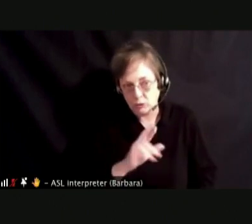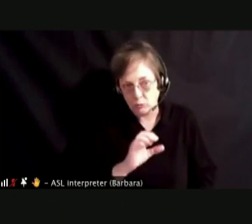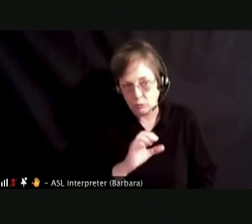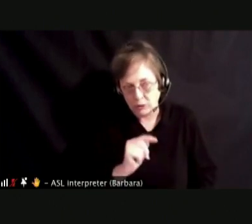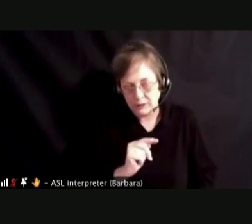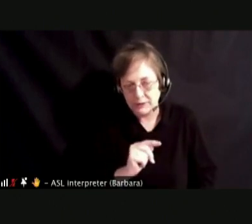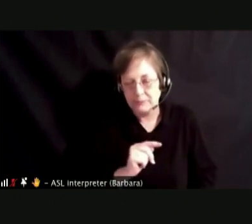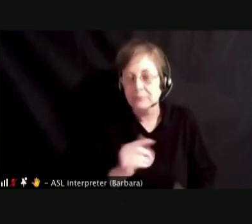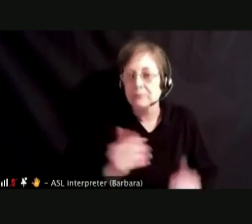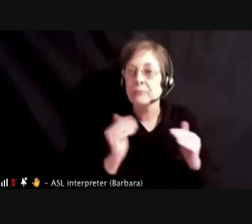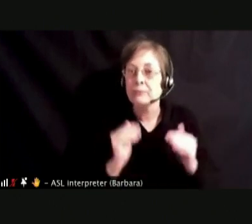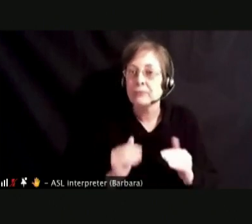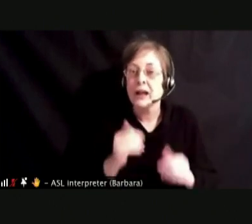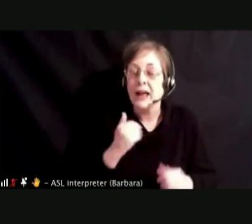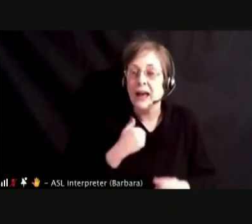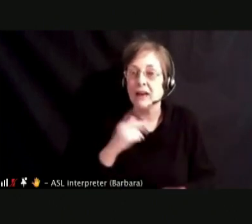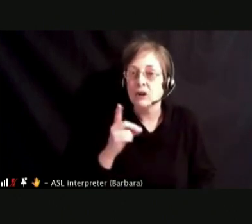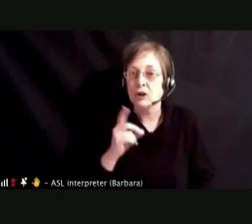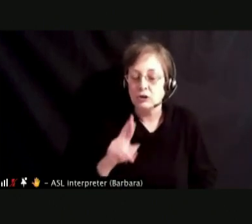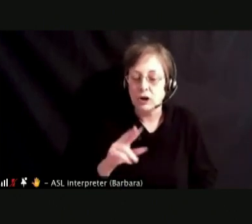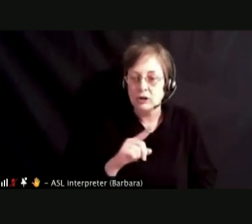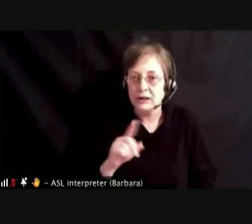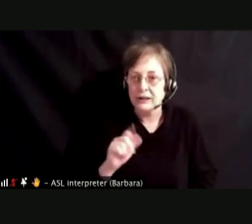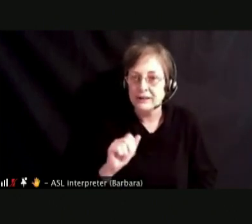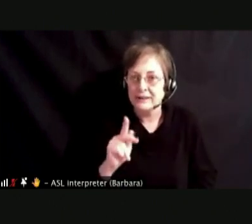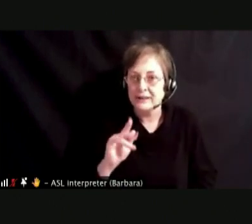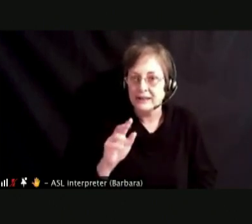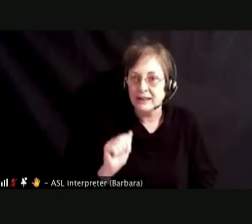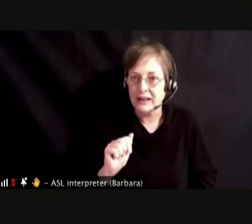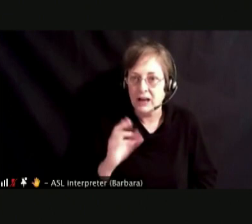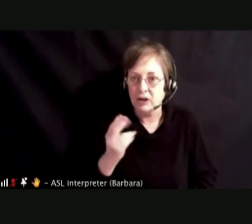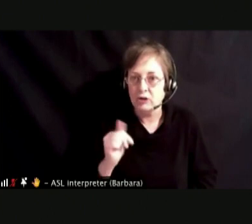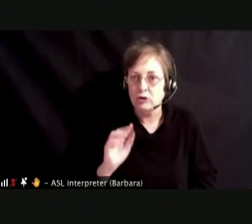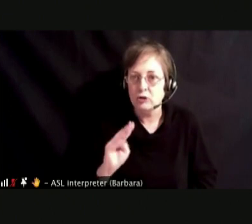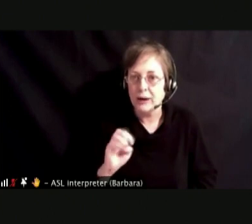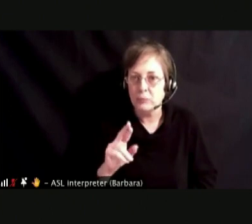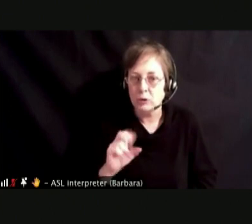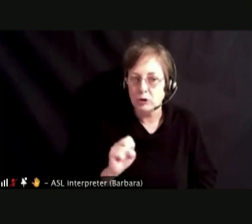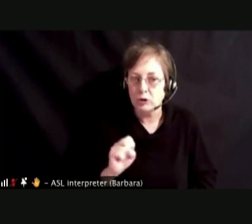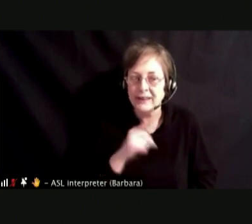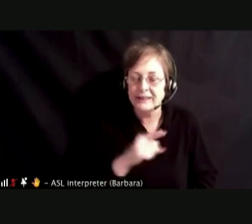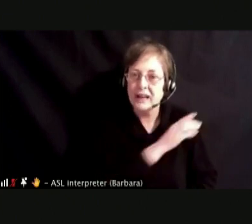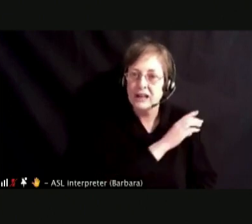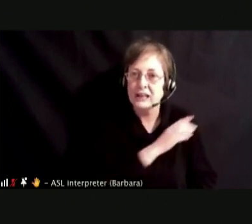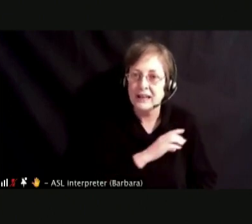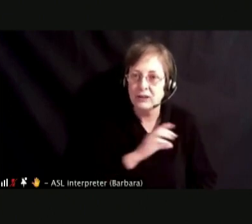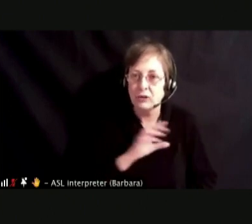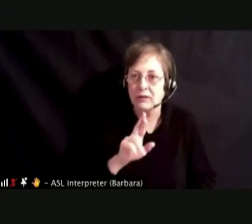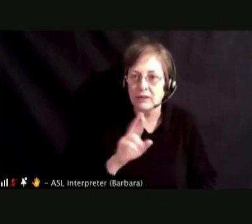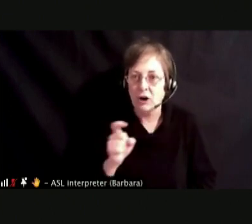NEXT WE HAVE DOCTOR CHAMBERS, A CLINICAL PHARMACIST AND CURRENTLY HOLD THE RANK OF LIEUTENANT